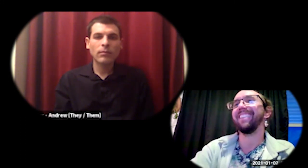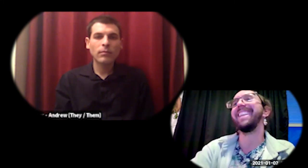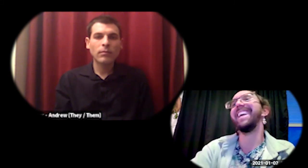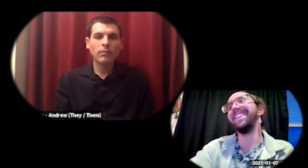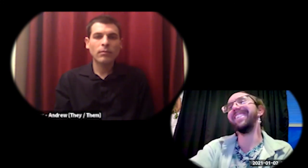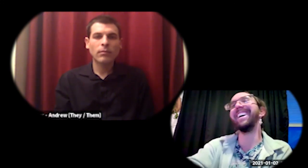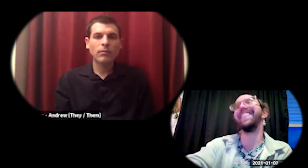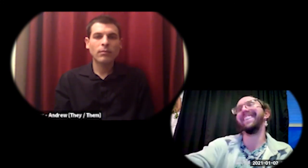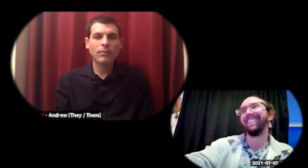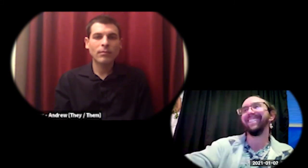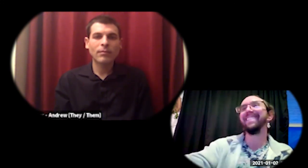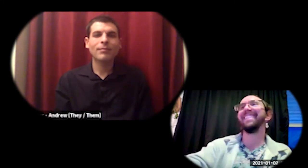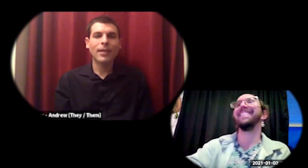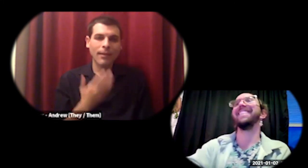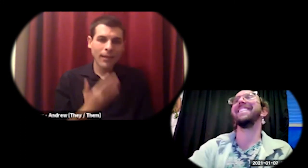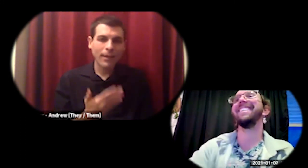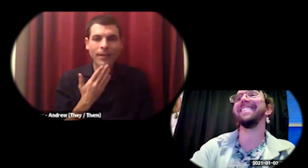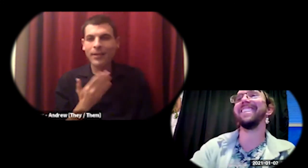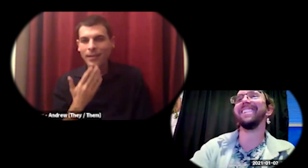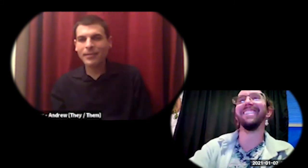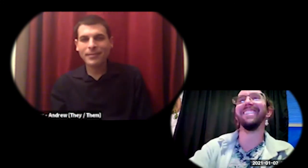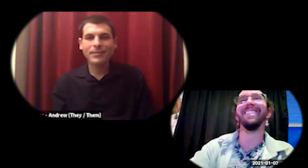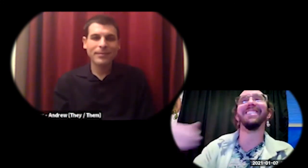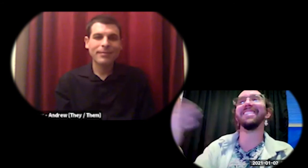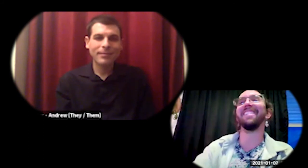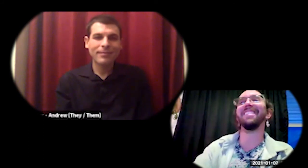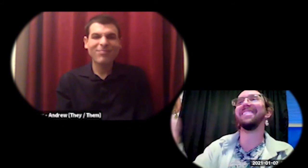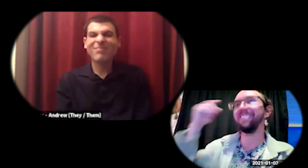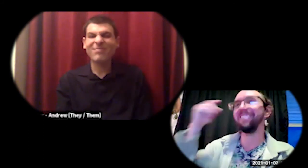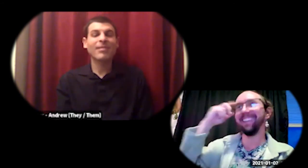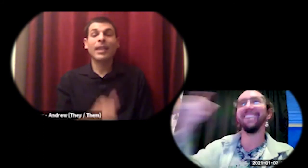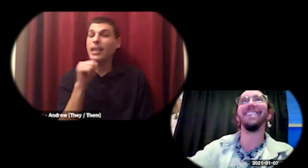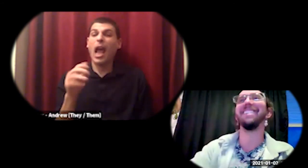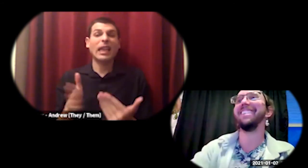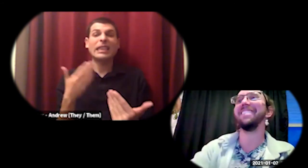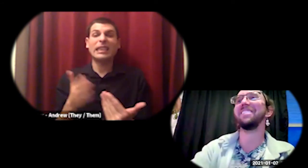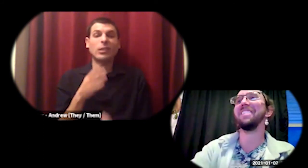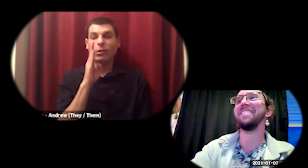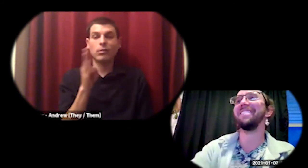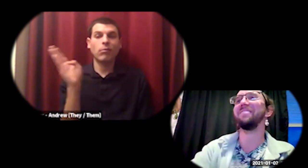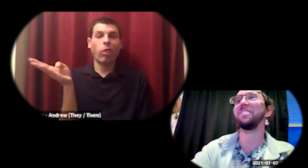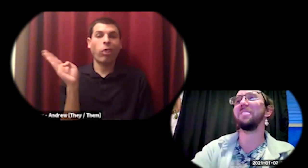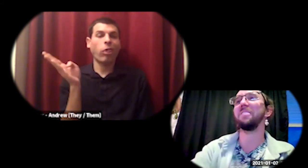thank you it's not easy to just talk to the screen for so long